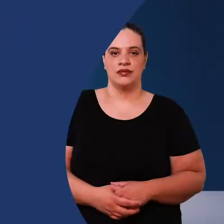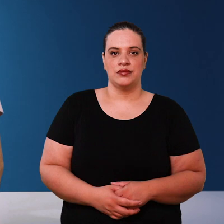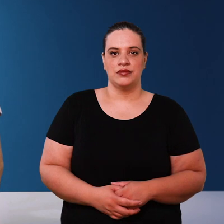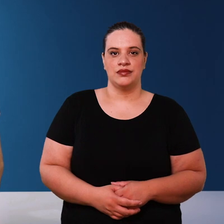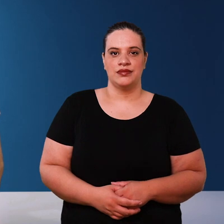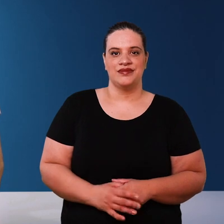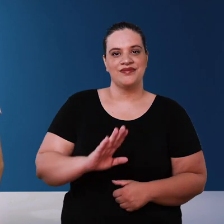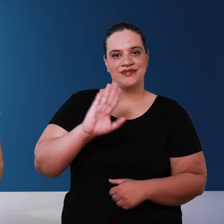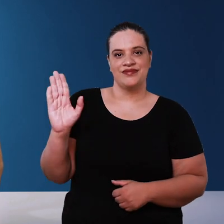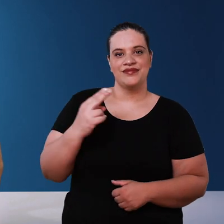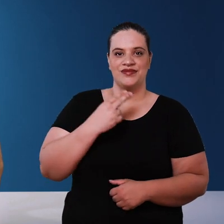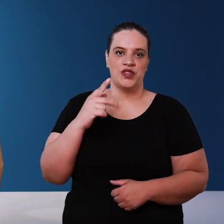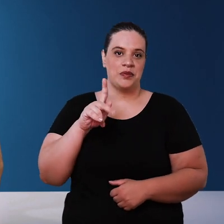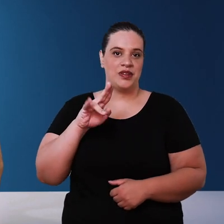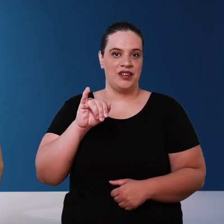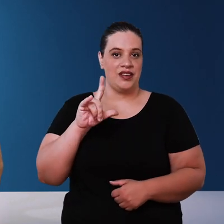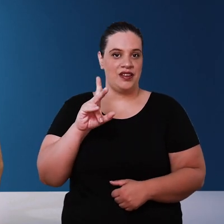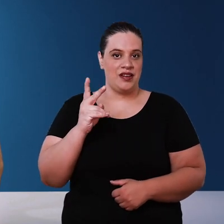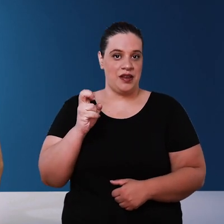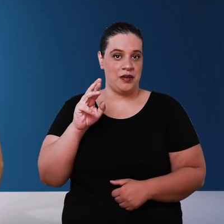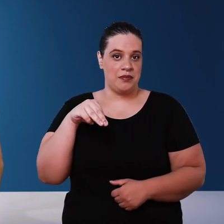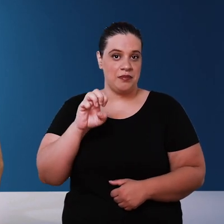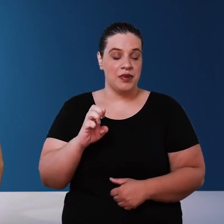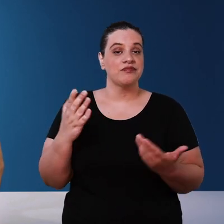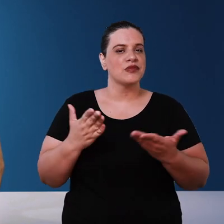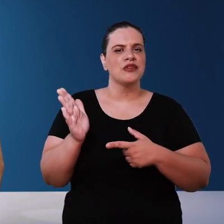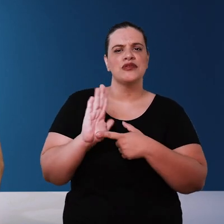Hello my name is Guilherme Castanha In this video I will show you what you